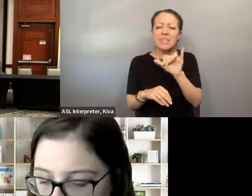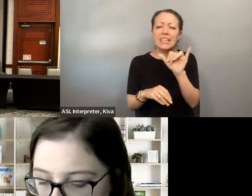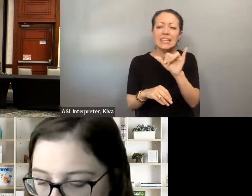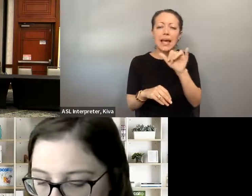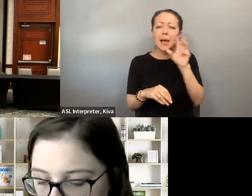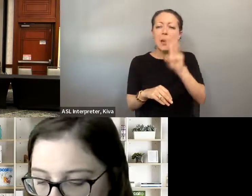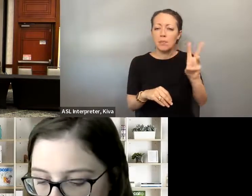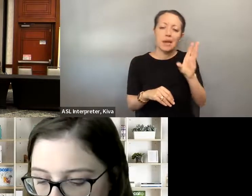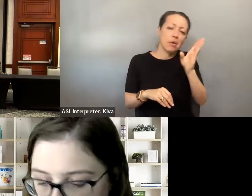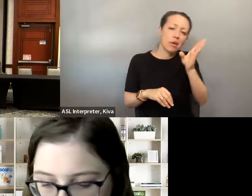and inclusive of our community . I'll put that page as